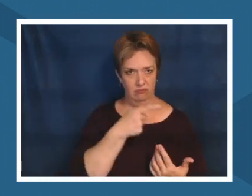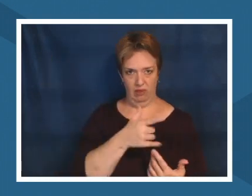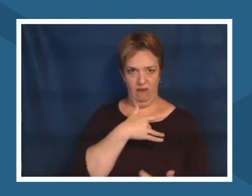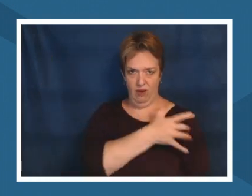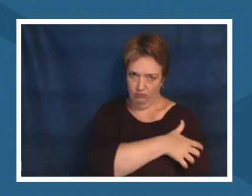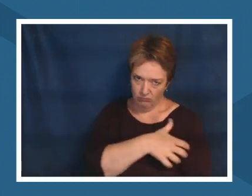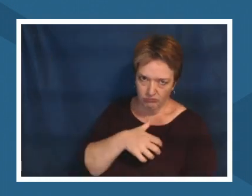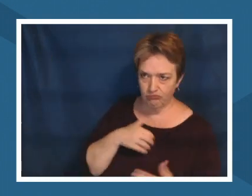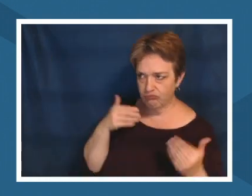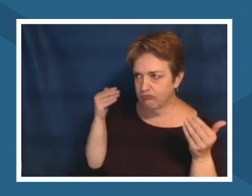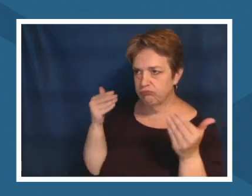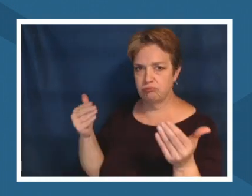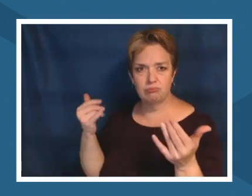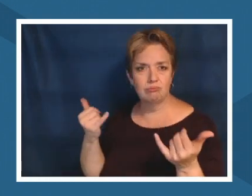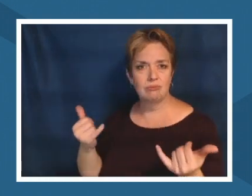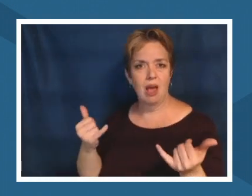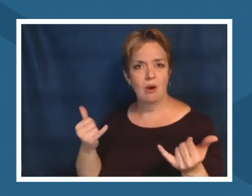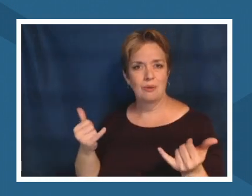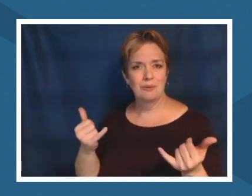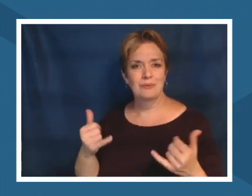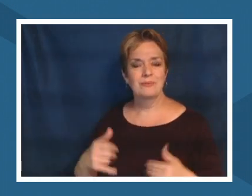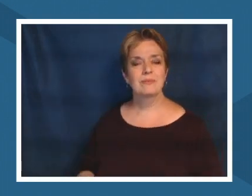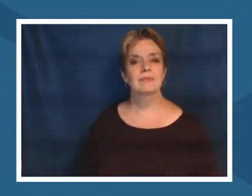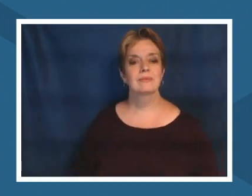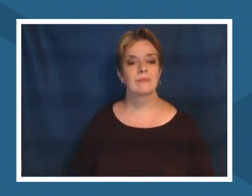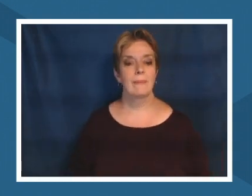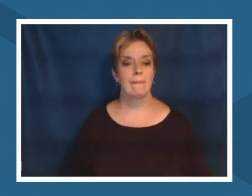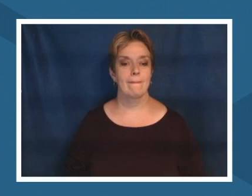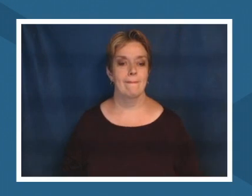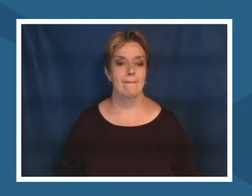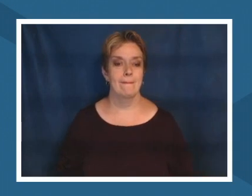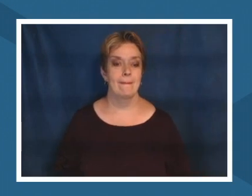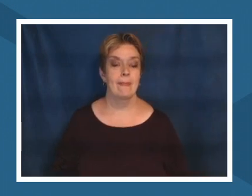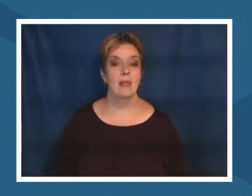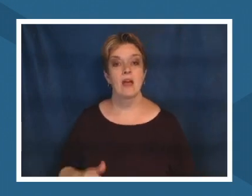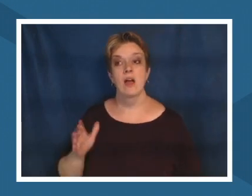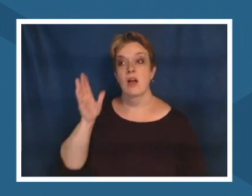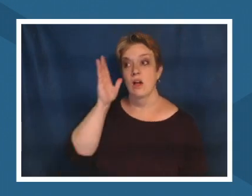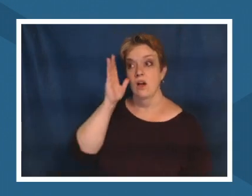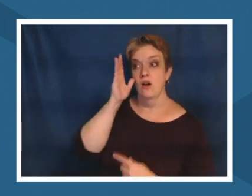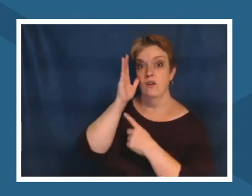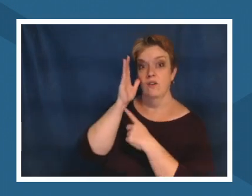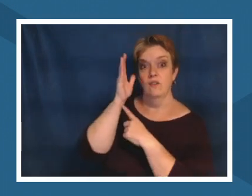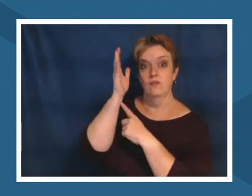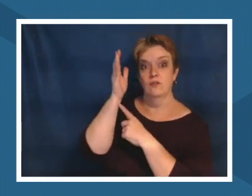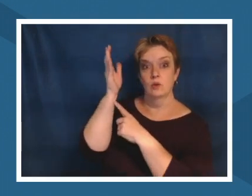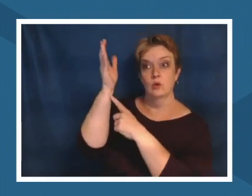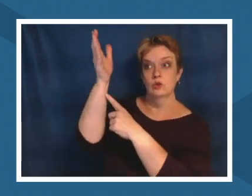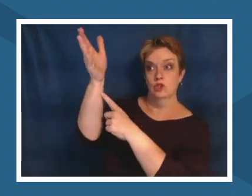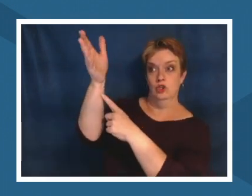because the future isn't happening for our students life isn't happening in the future for